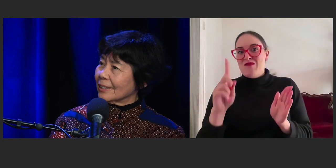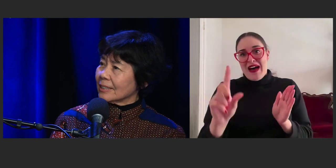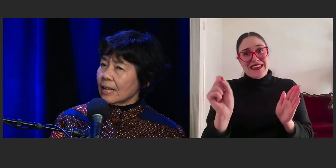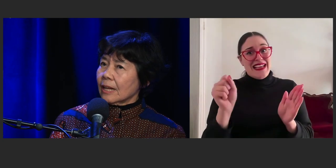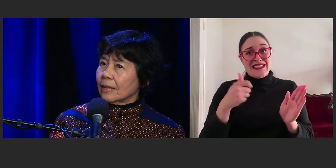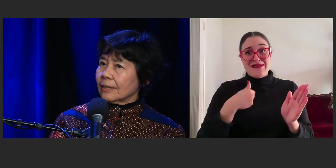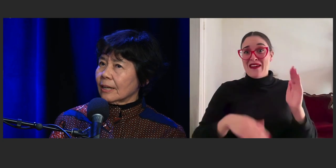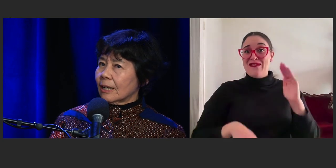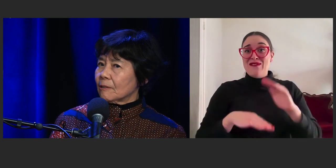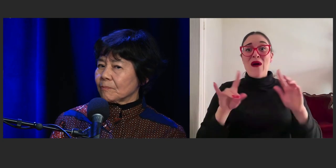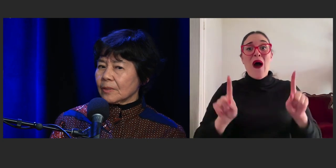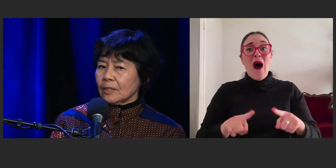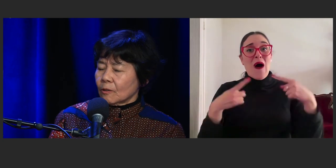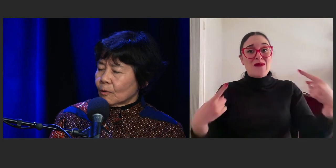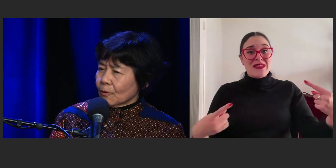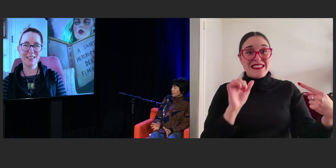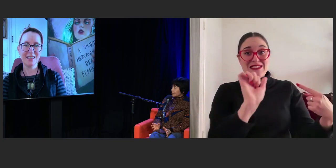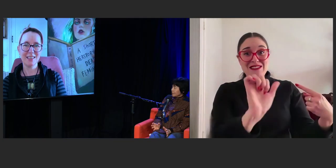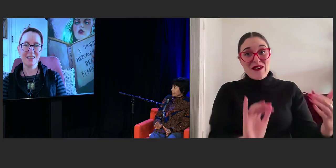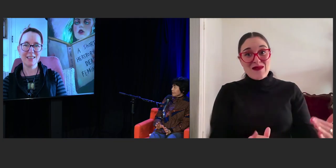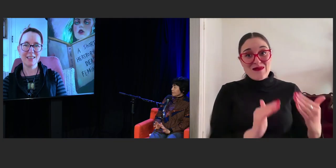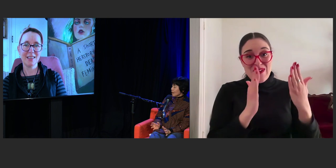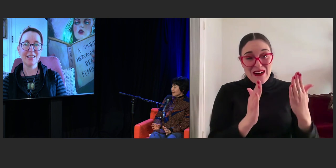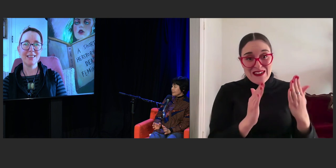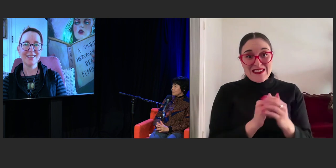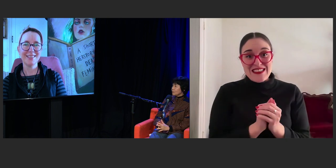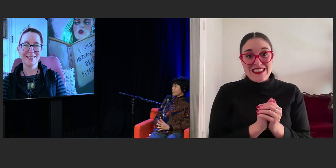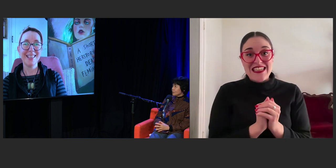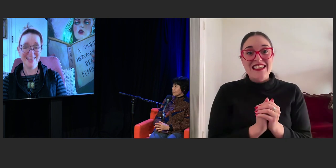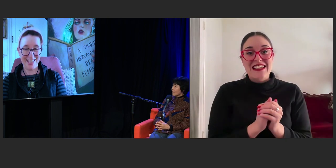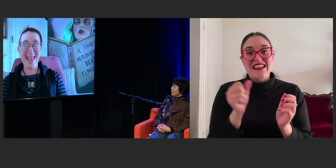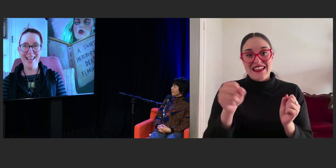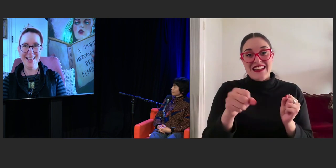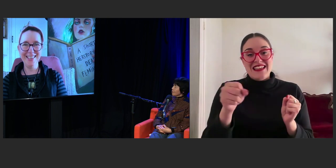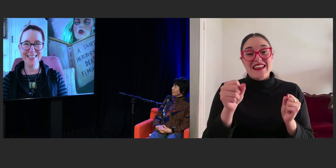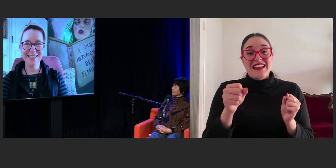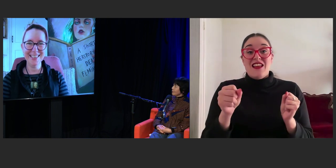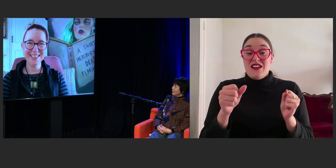And authors and writers will find their own happy spot.